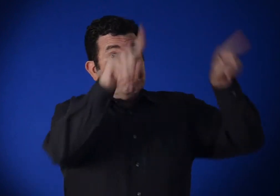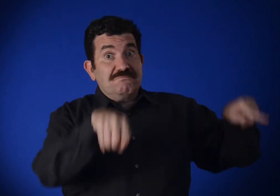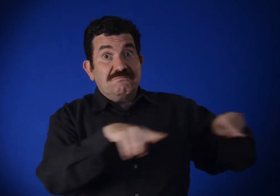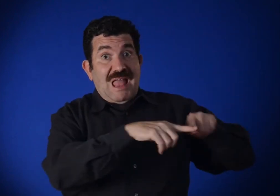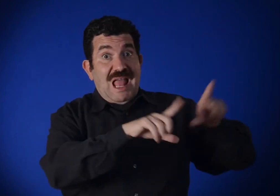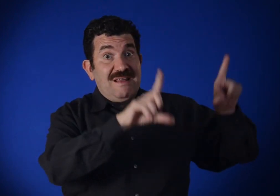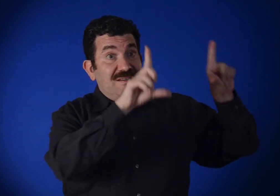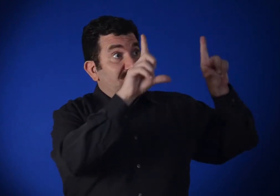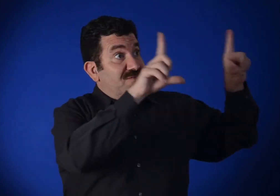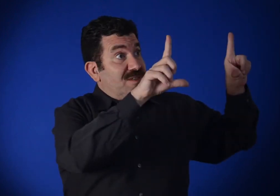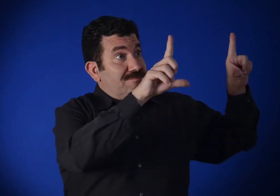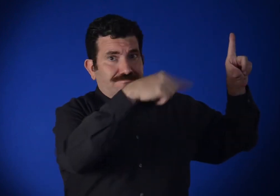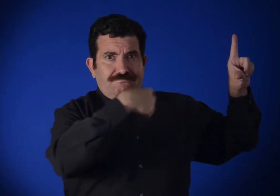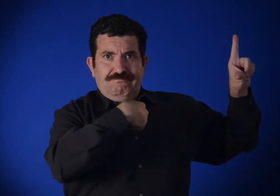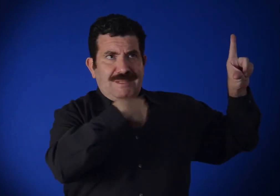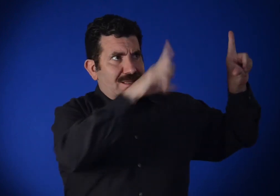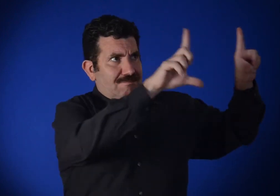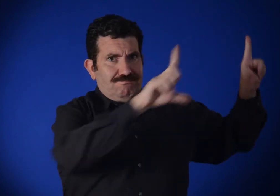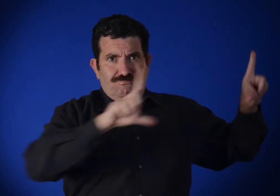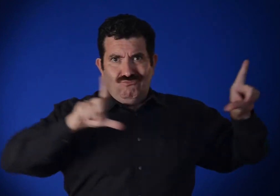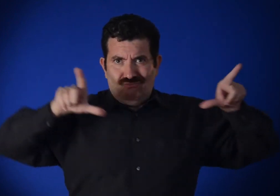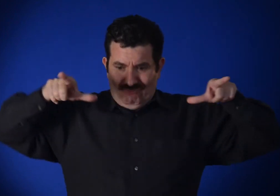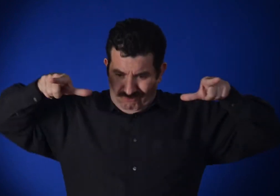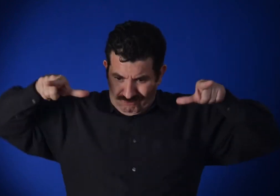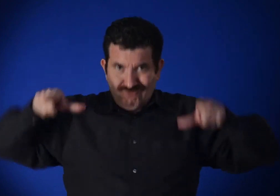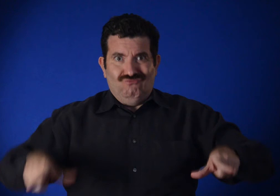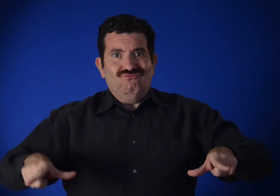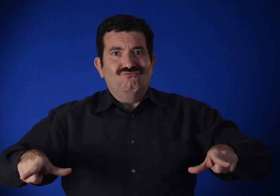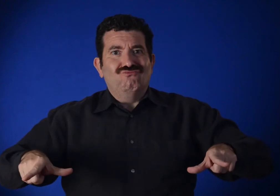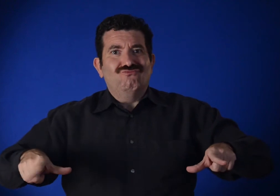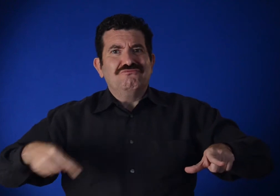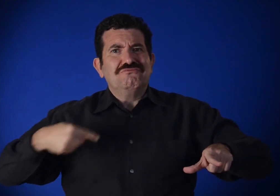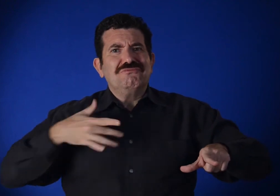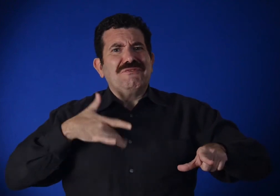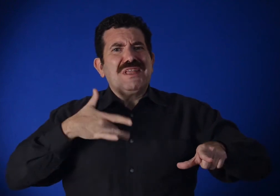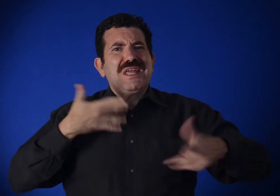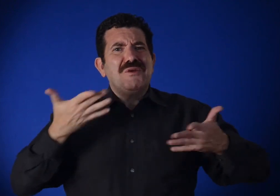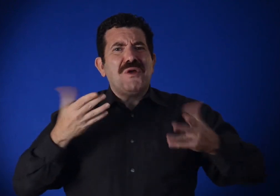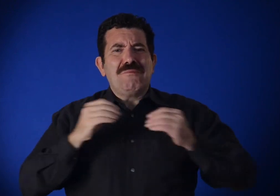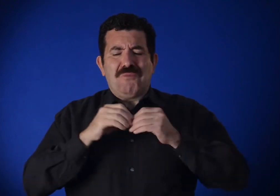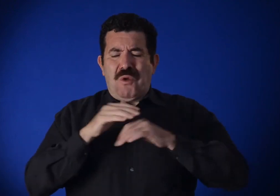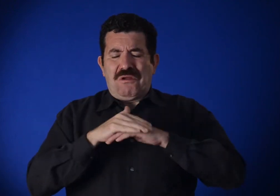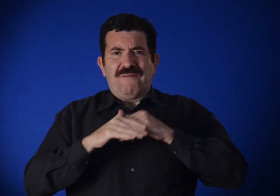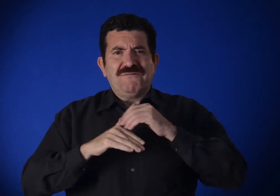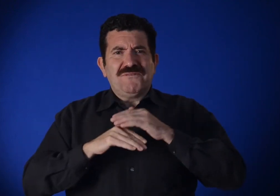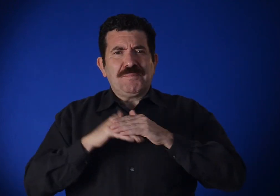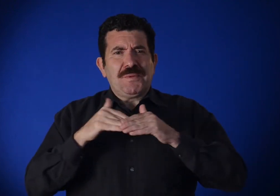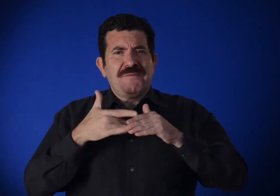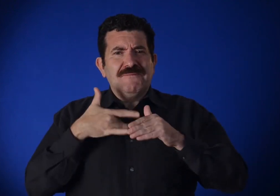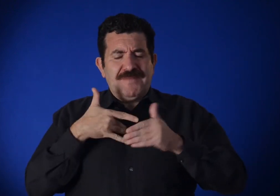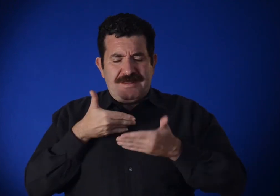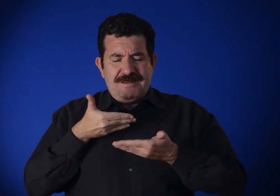"On the floor I feel more at ease.